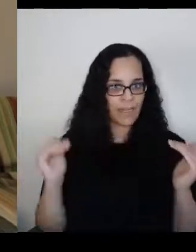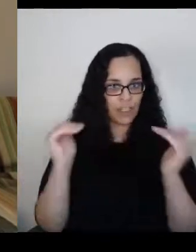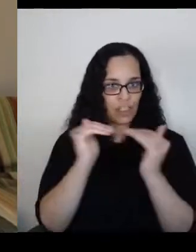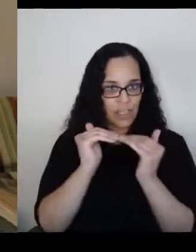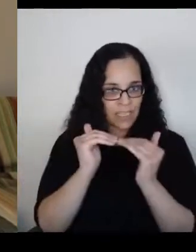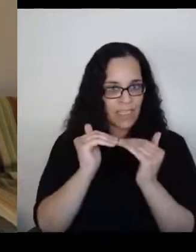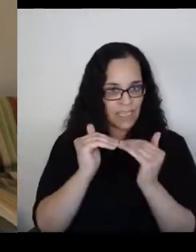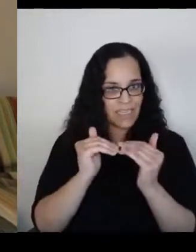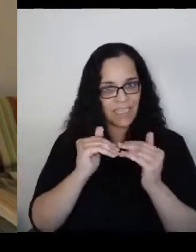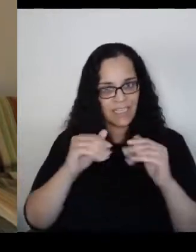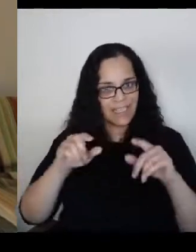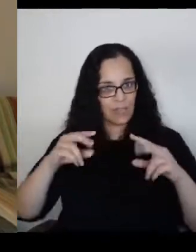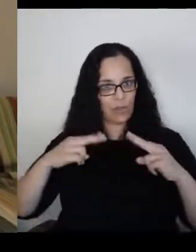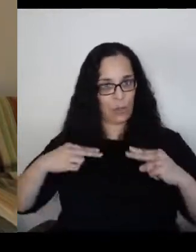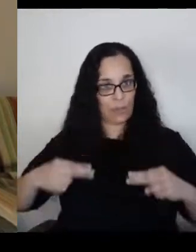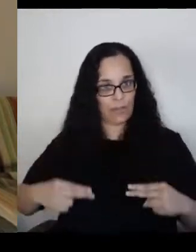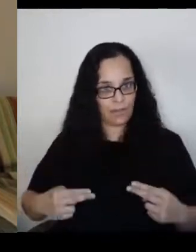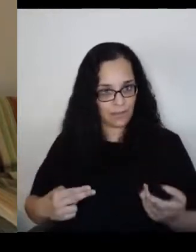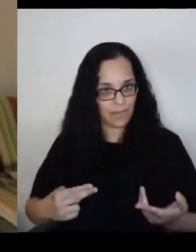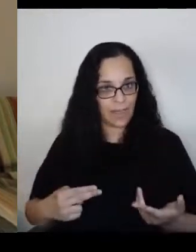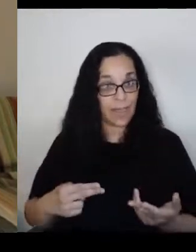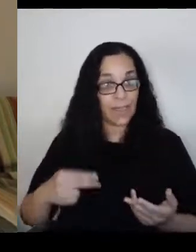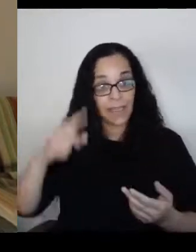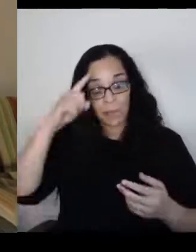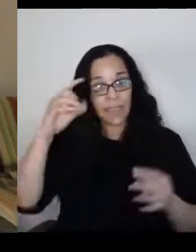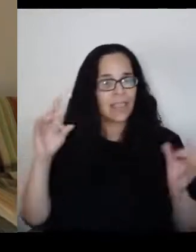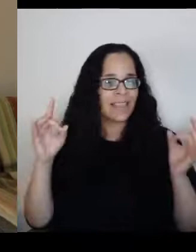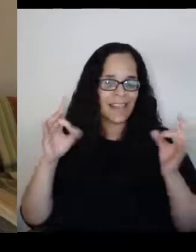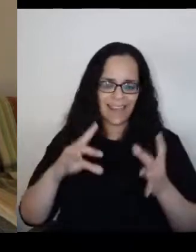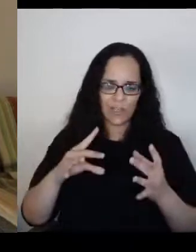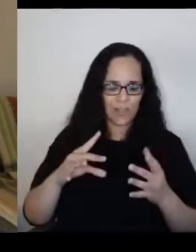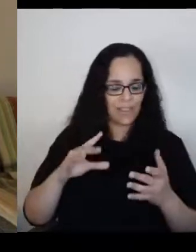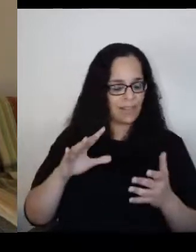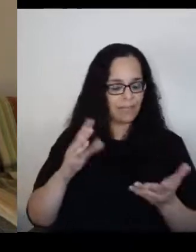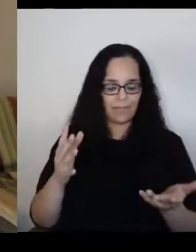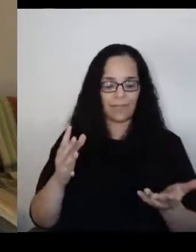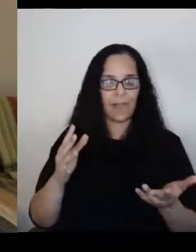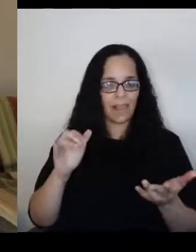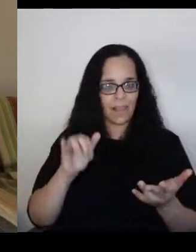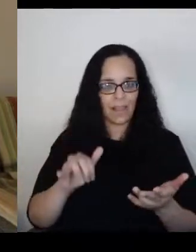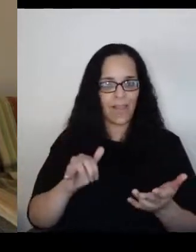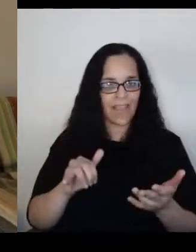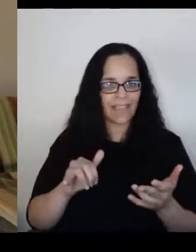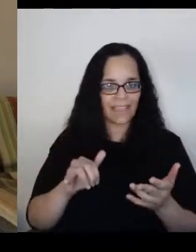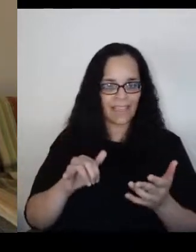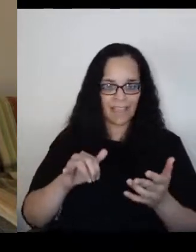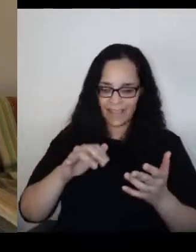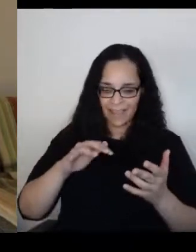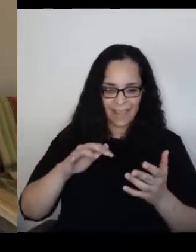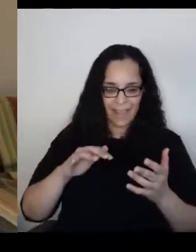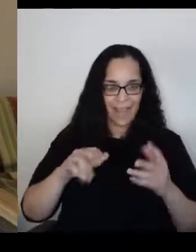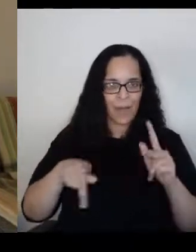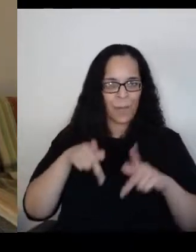Because hatred is a societal issue, it's not a personal issue.